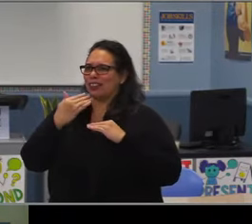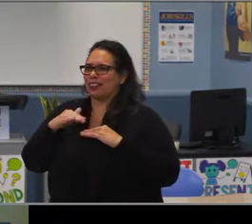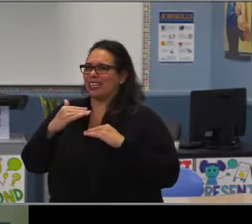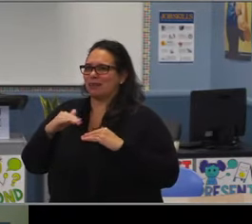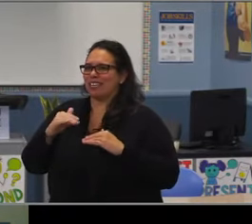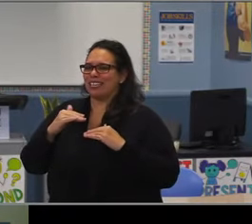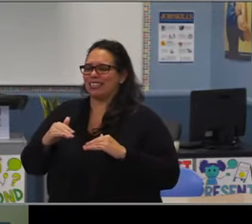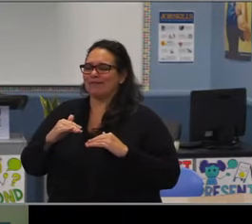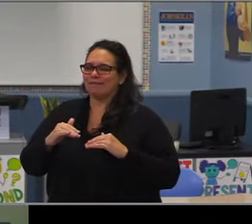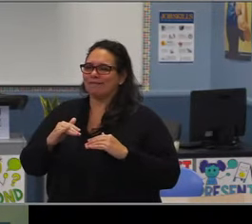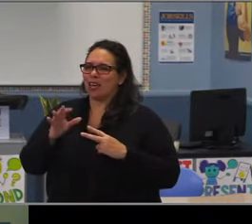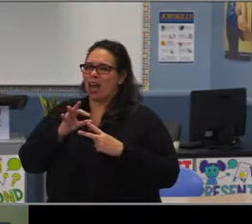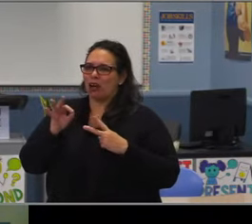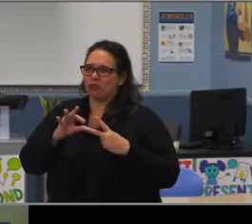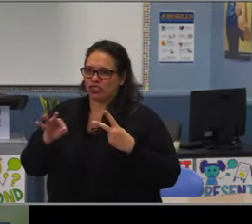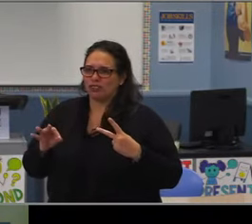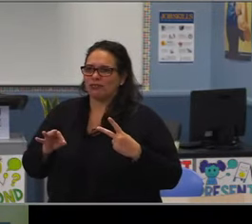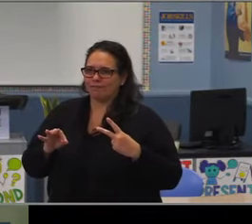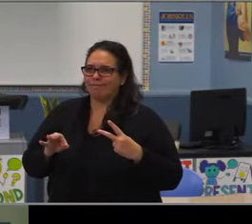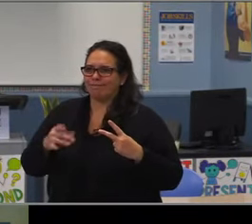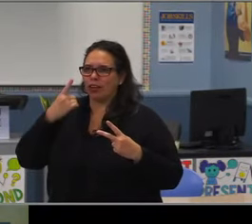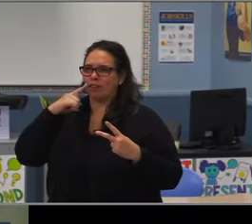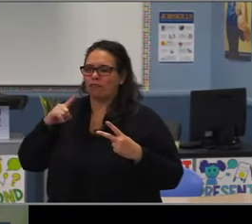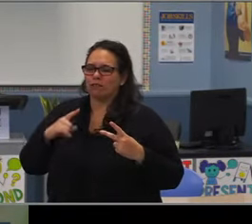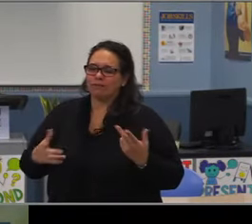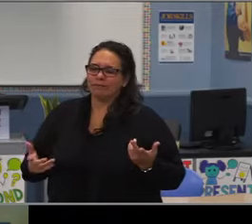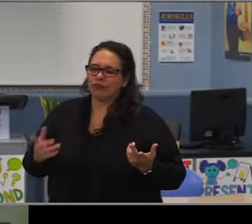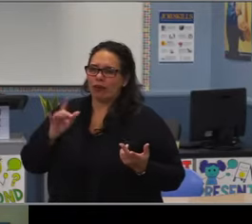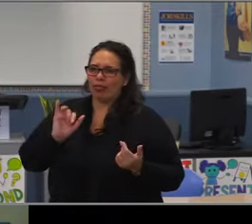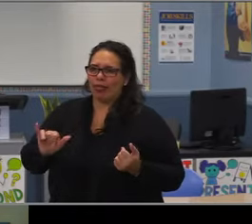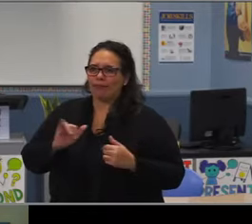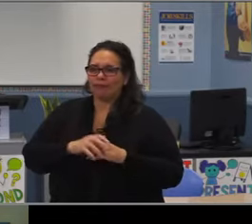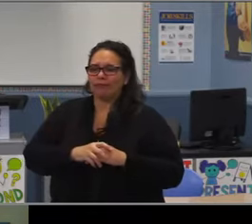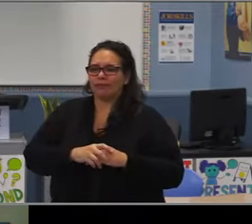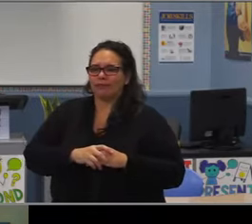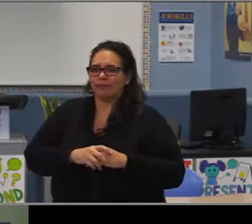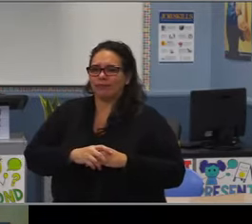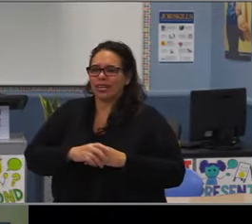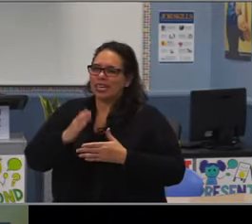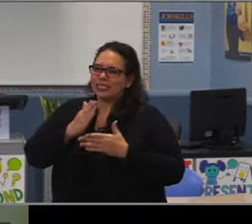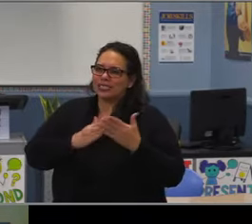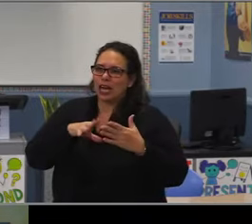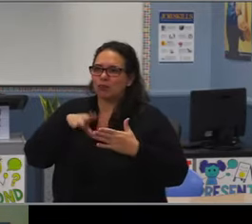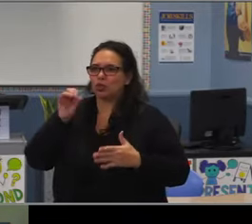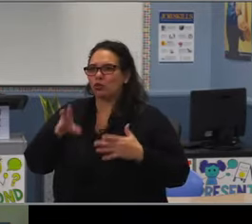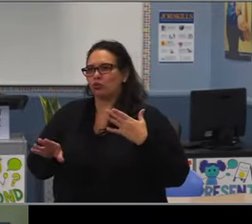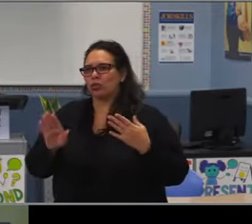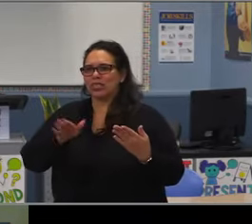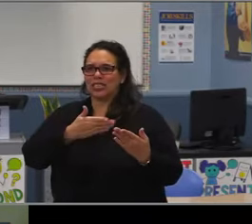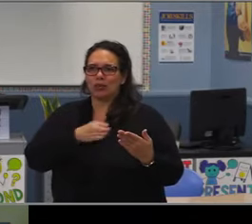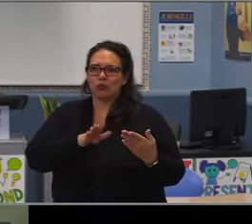partly because of the more robust offerings that you can provide at a middle school